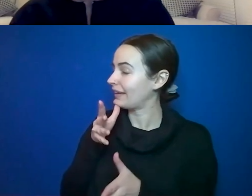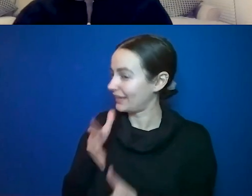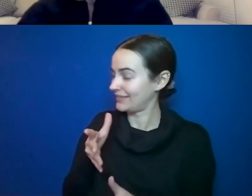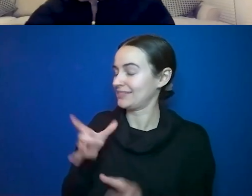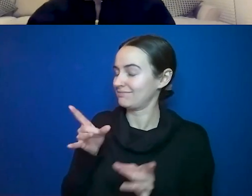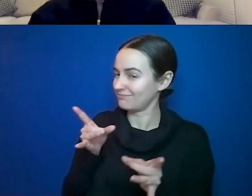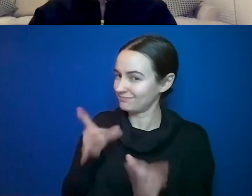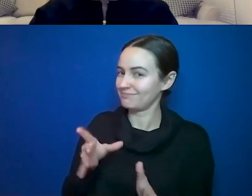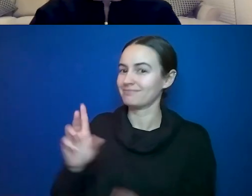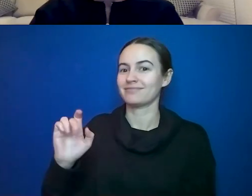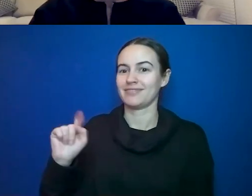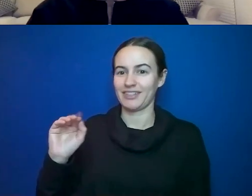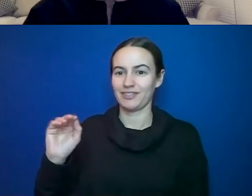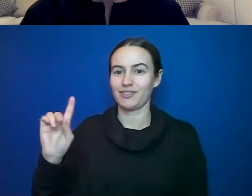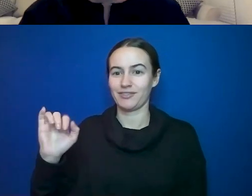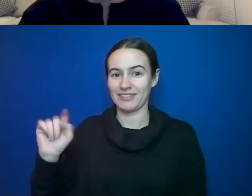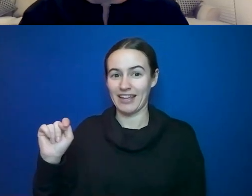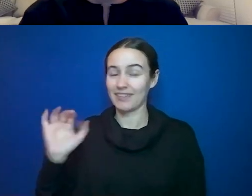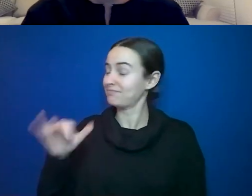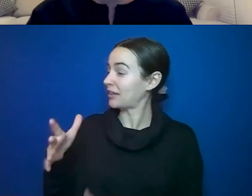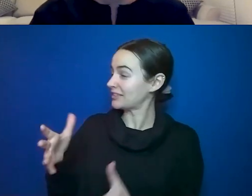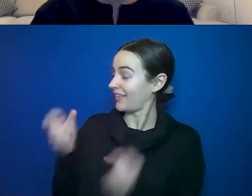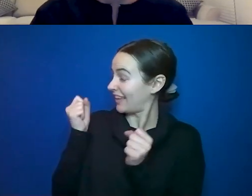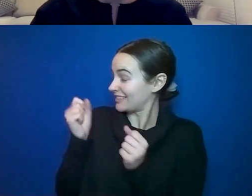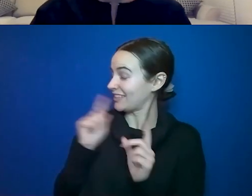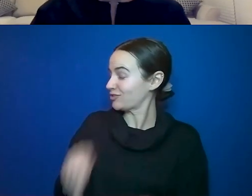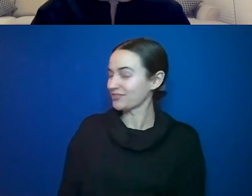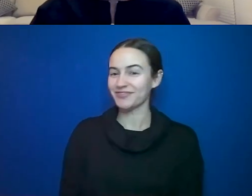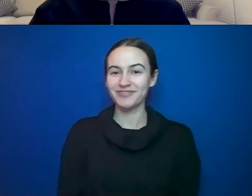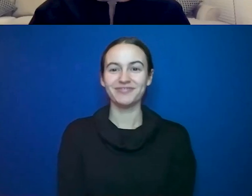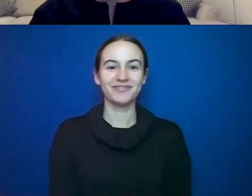That was fast. It really now,